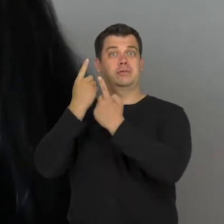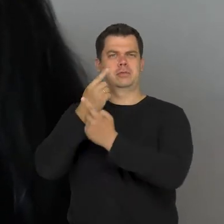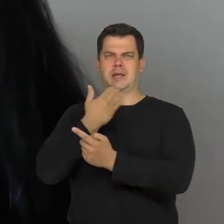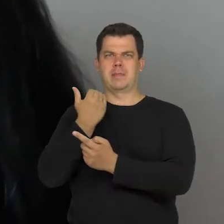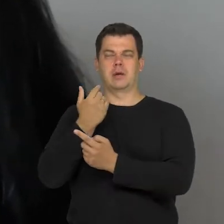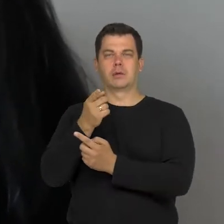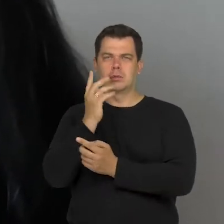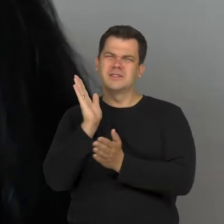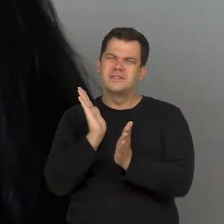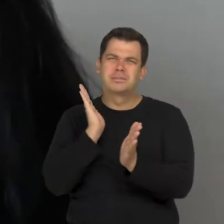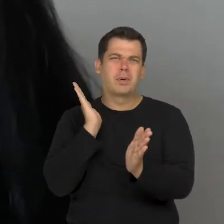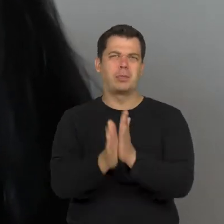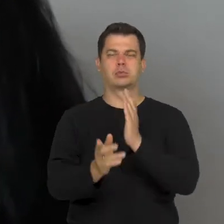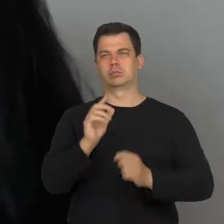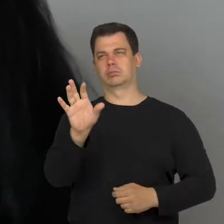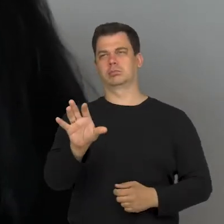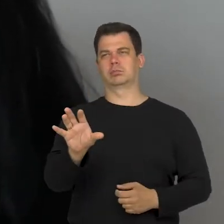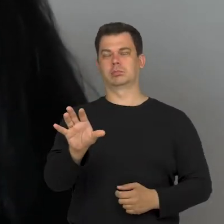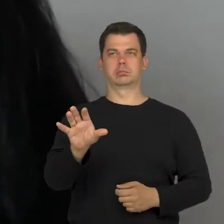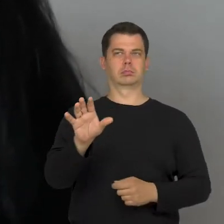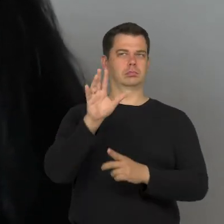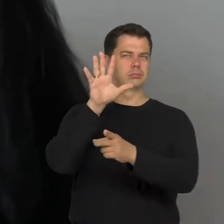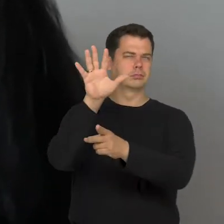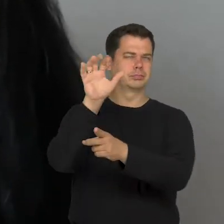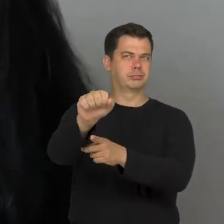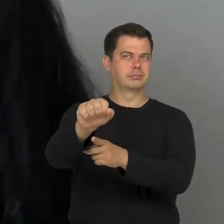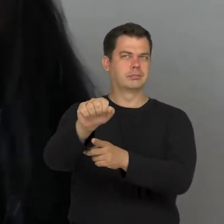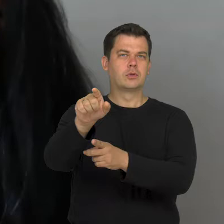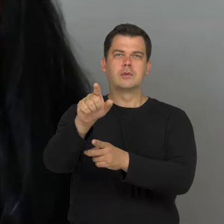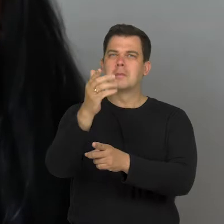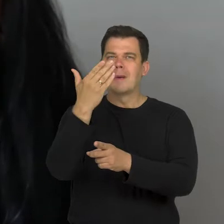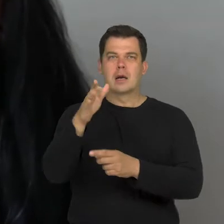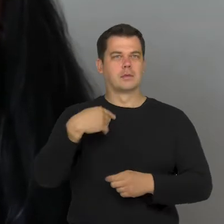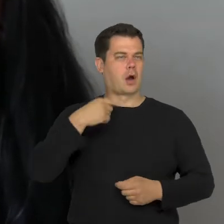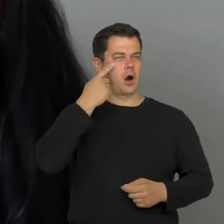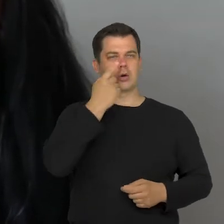An image appears which draws our attention